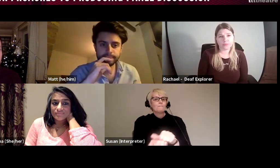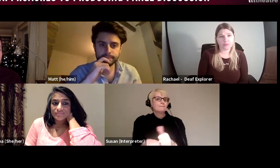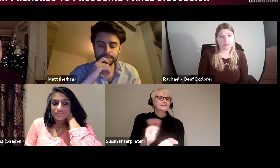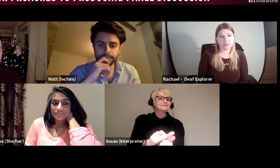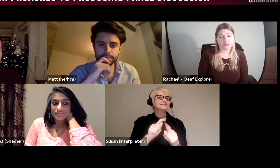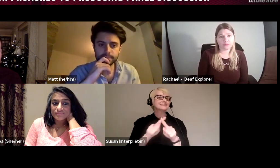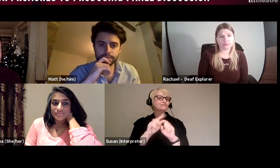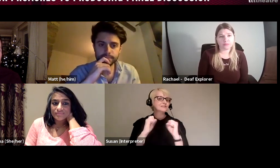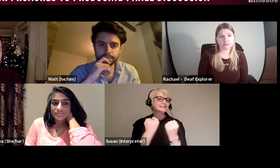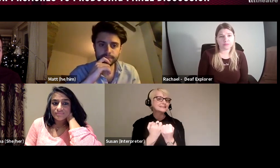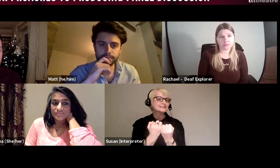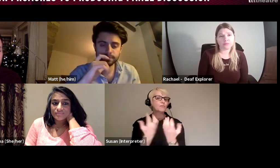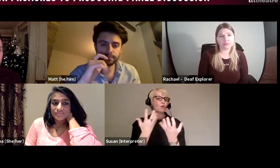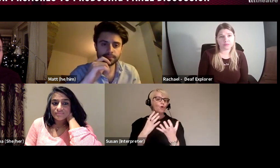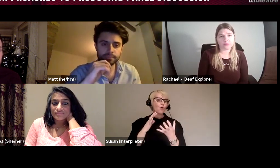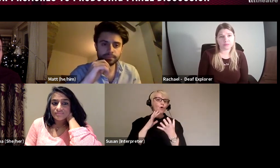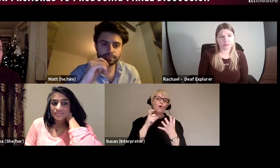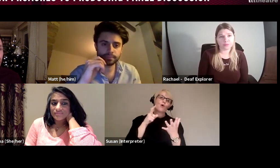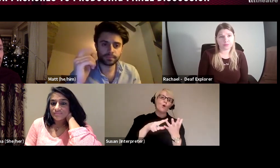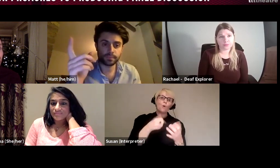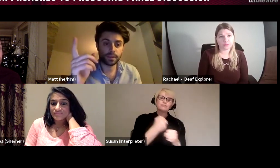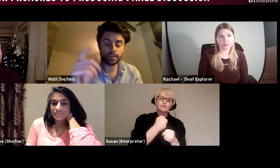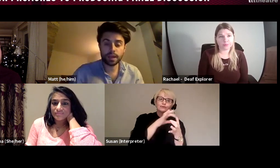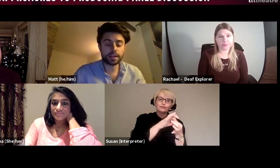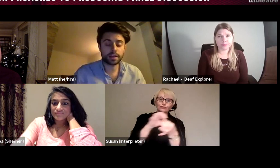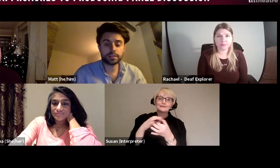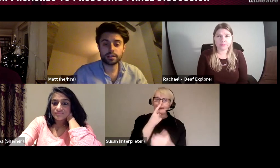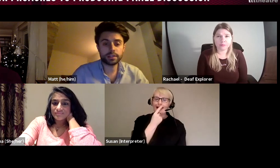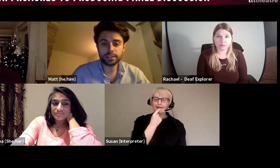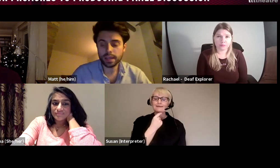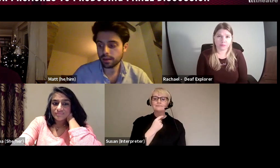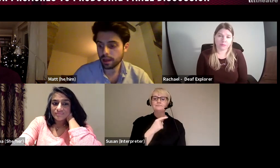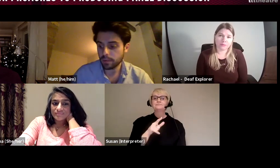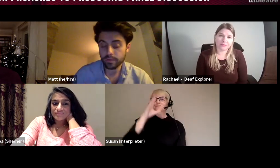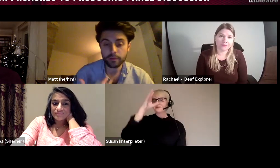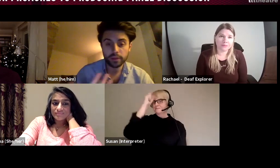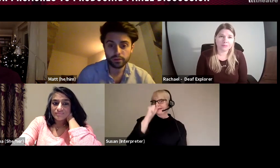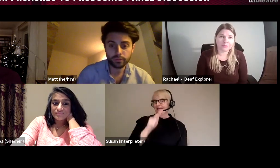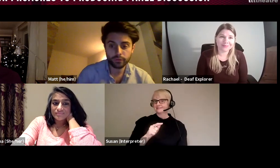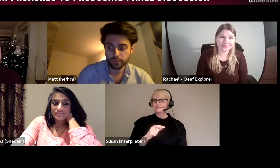co-production with other producers for sure. Matt? MATT: I would say a very good friend of mine,